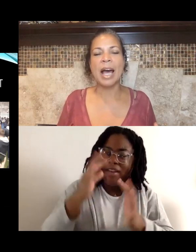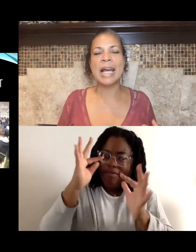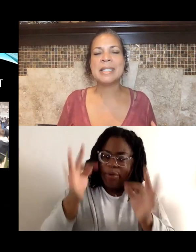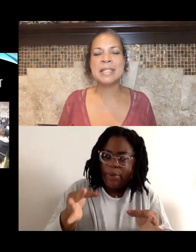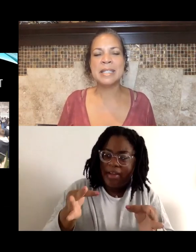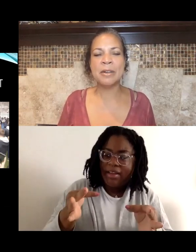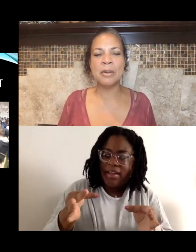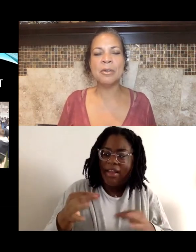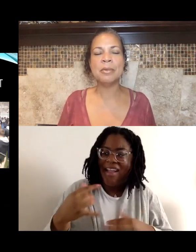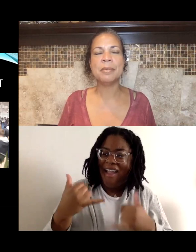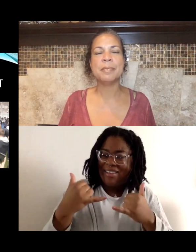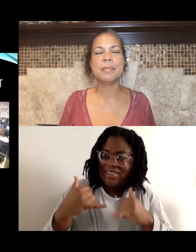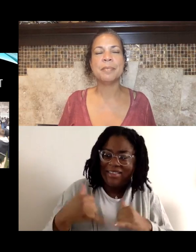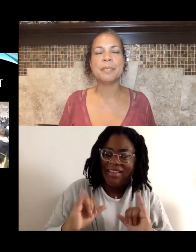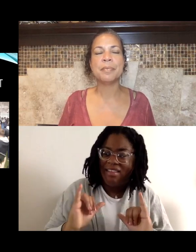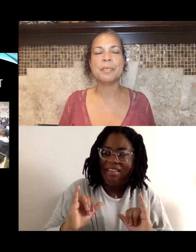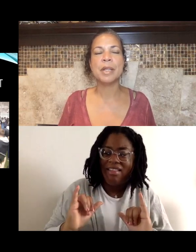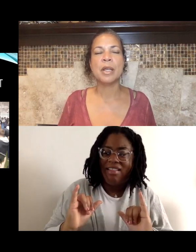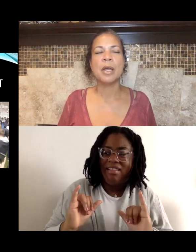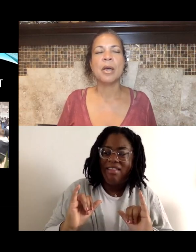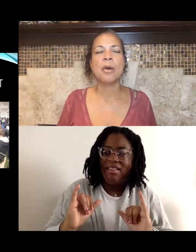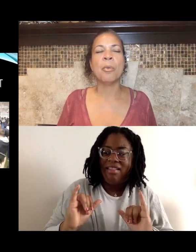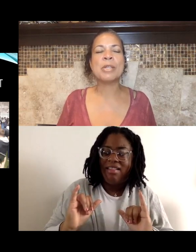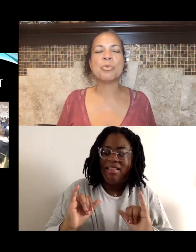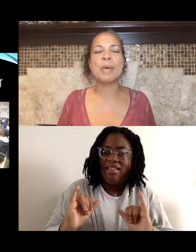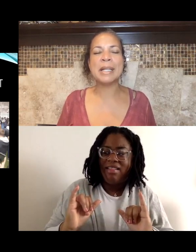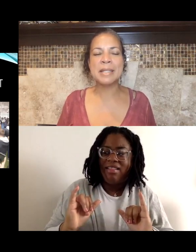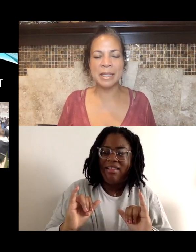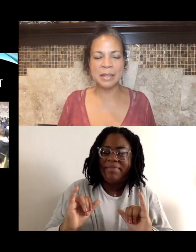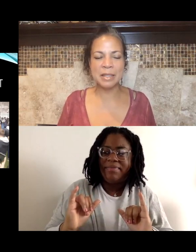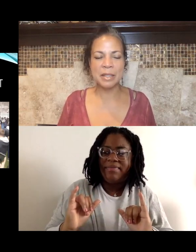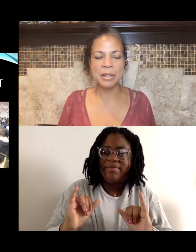I still was reticent to invest hope in this, right.